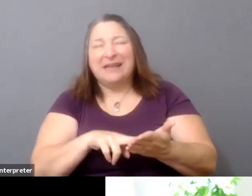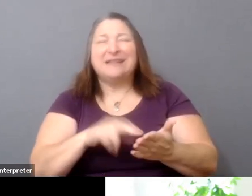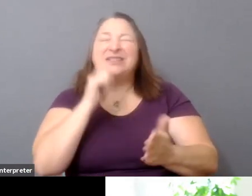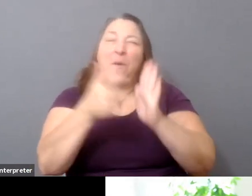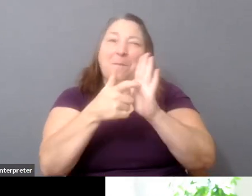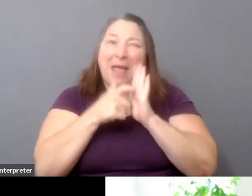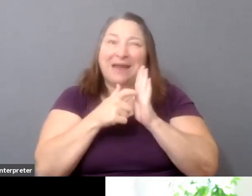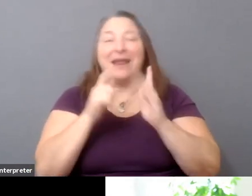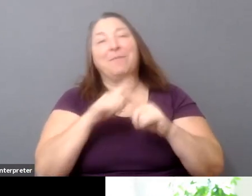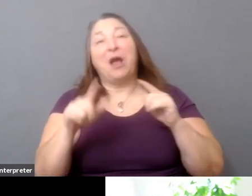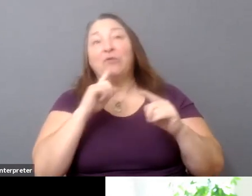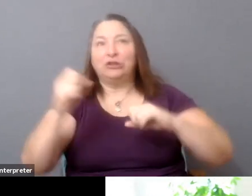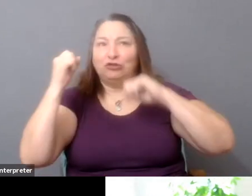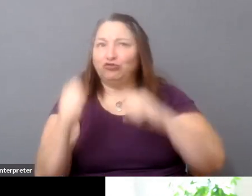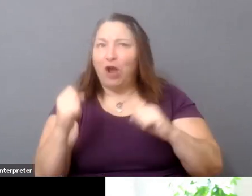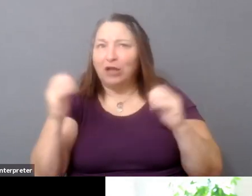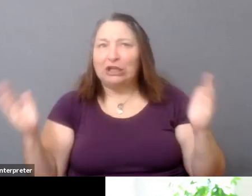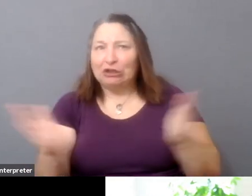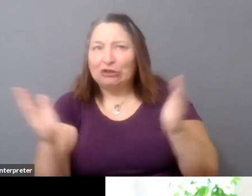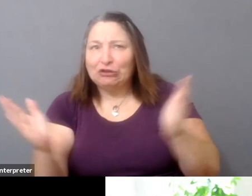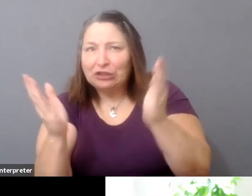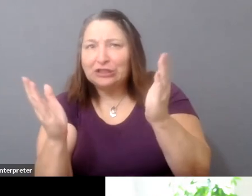encourage that the entrepreneur go